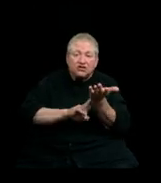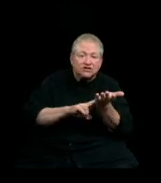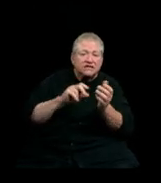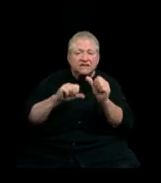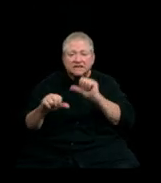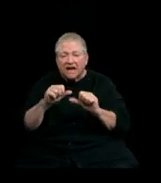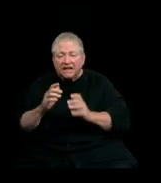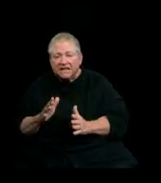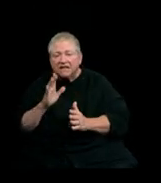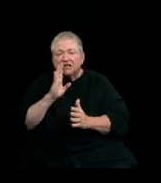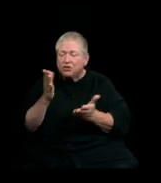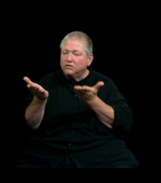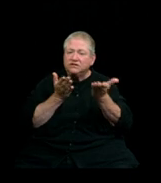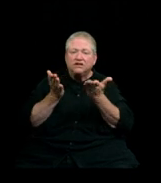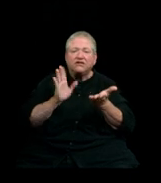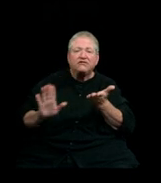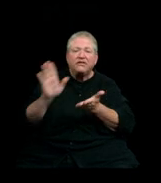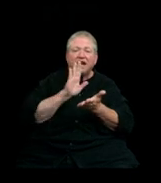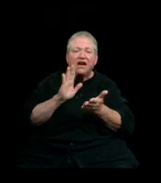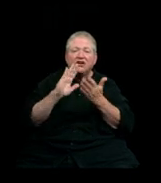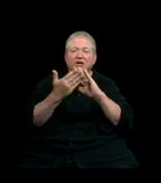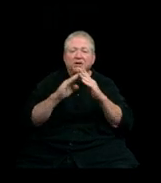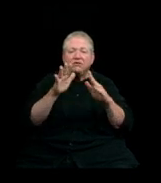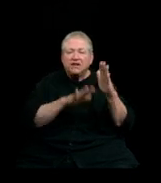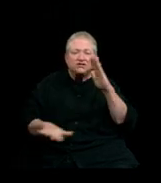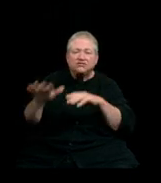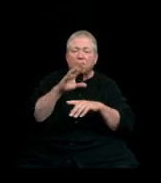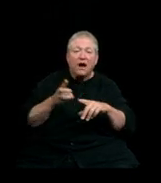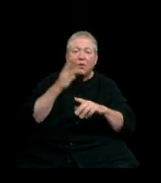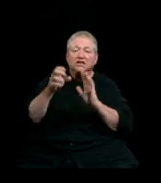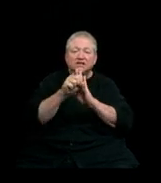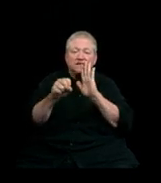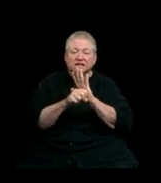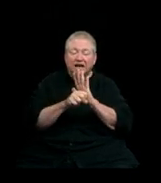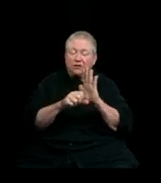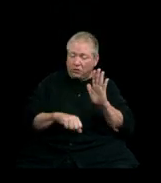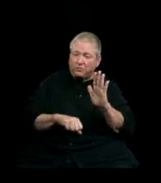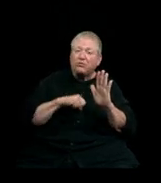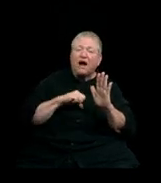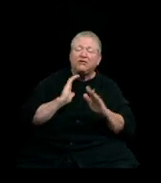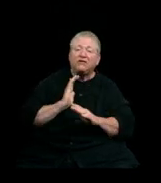who will serve their communities throughout Washington State. We’re very proud of our alumni and their accomplishments.